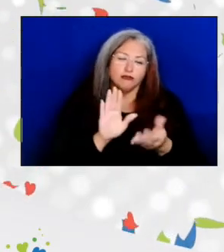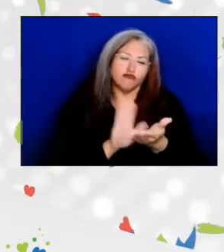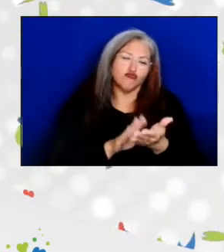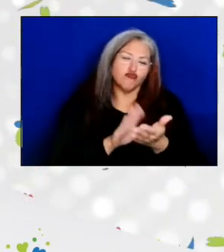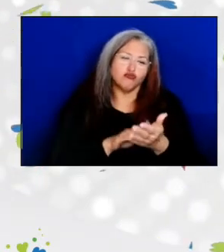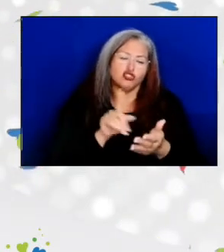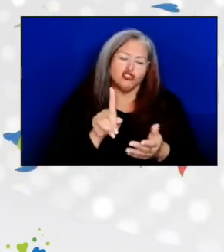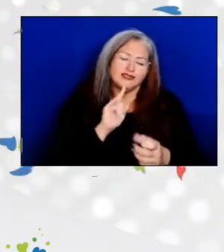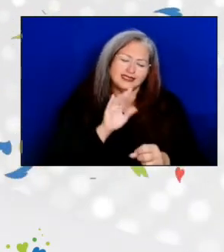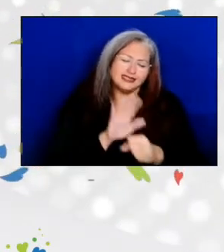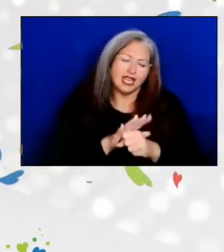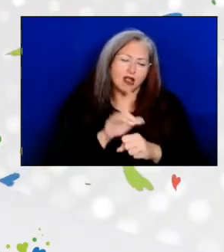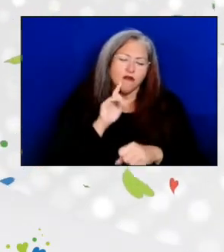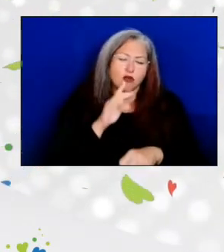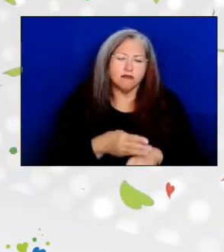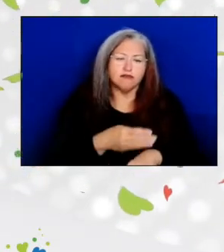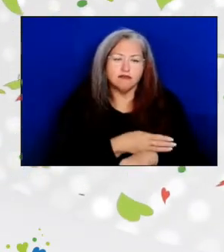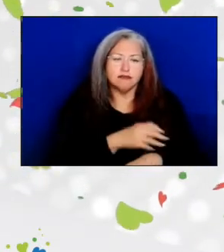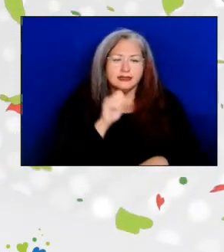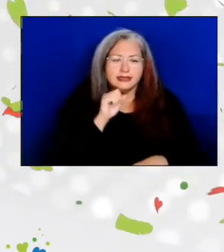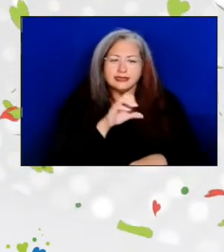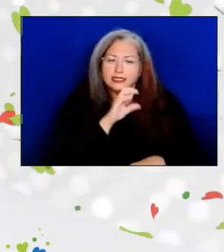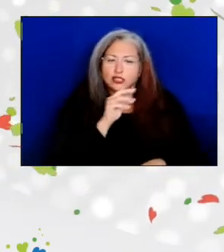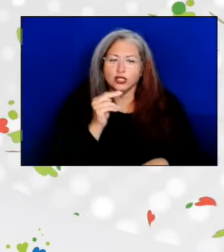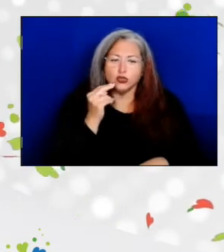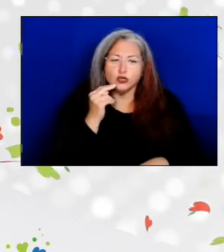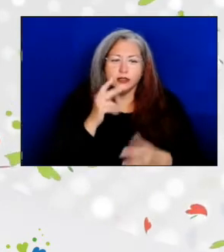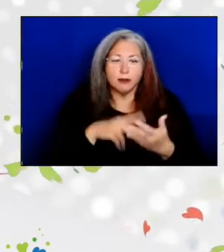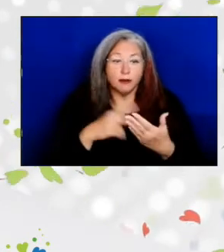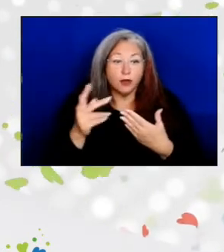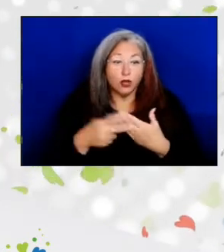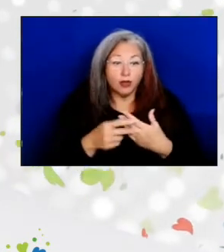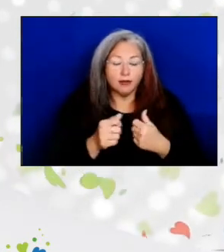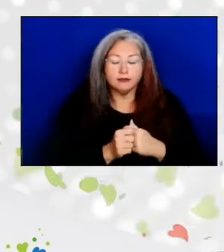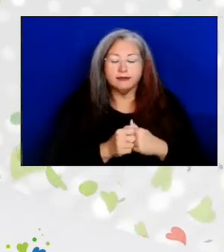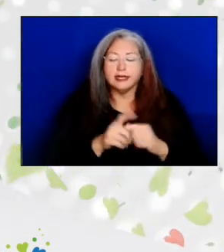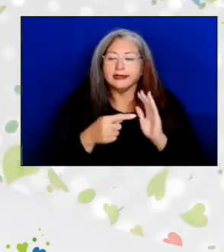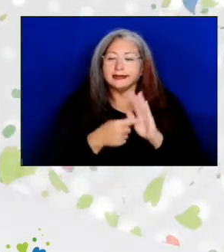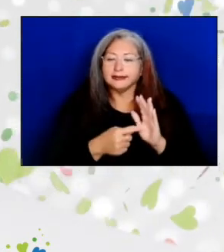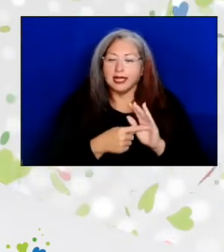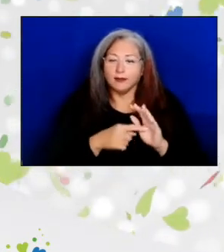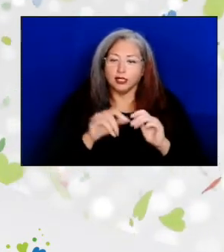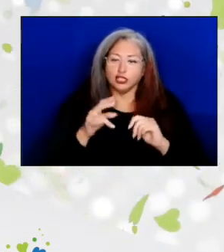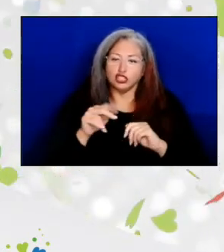to bettering the Senior Nutrition Program. For example, Jean was instrumental in guiding